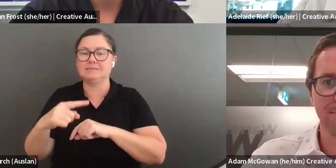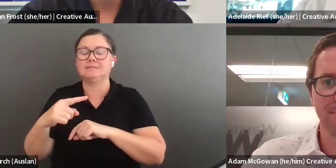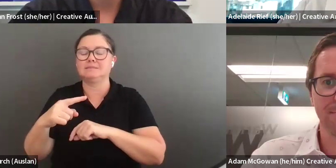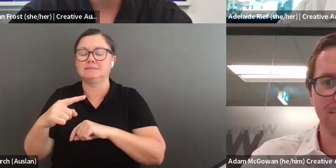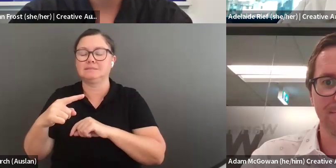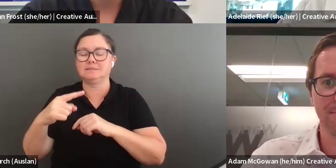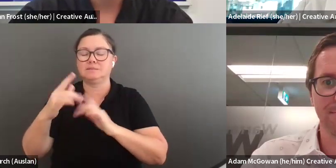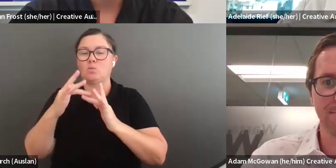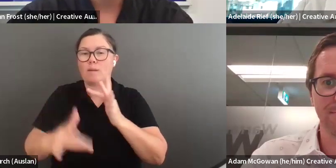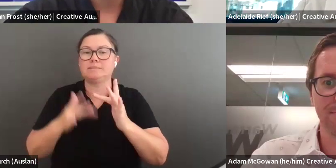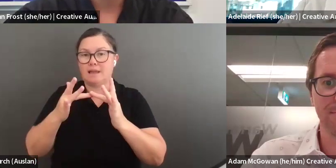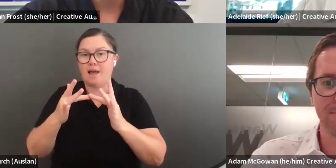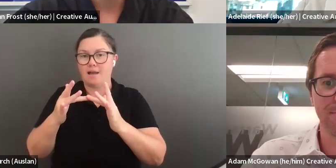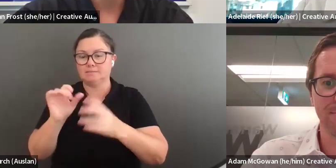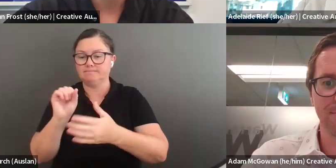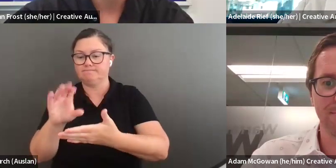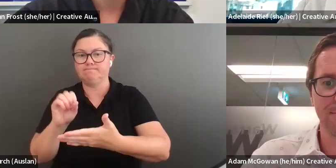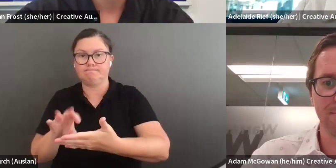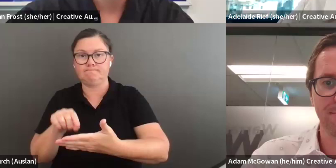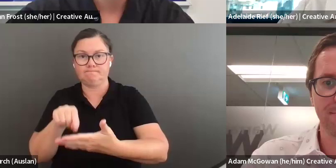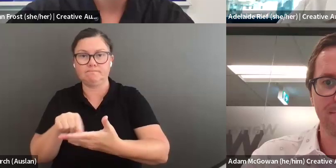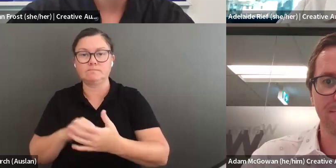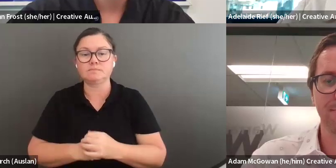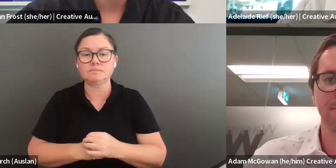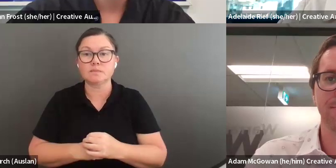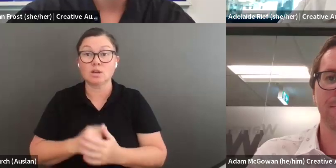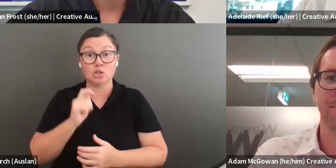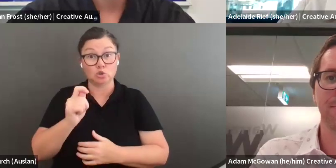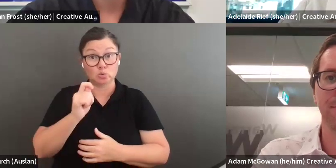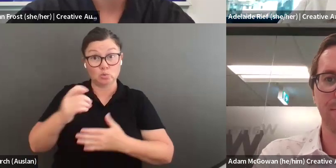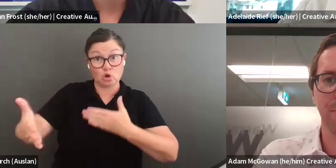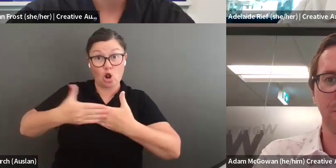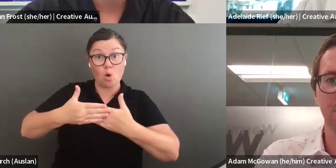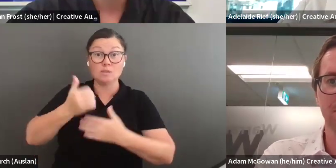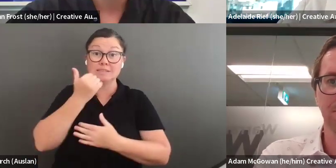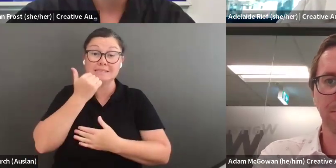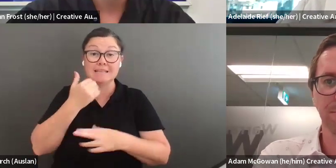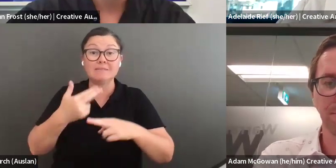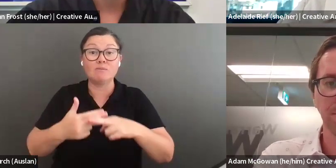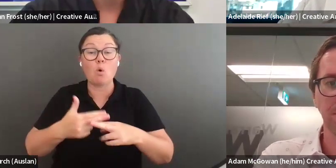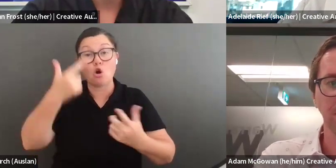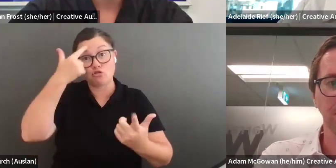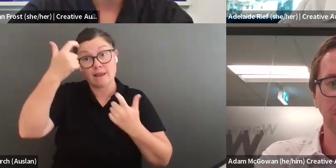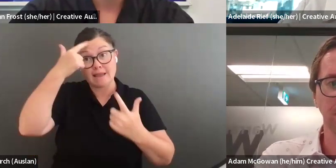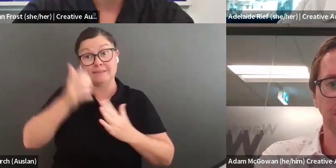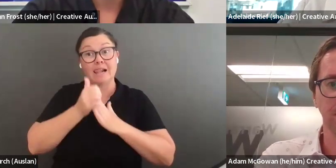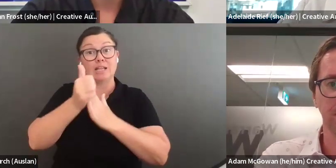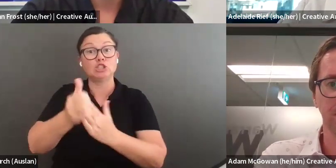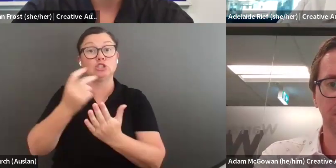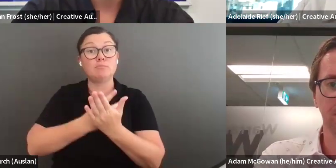We are very close to the closing date for applications for the Creative Leadership Program.